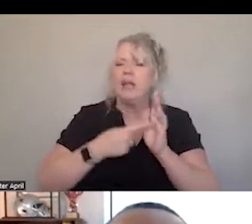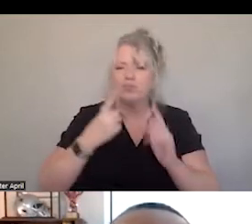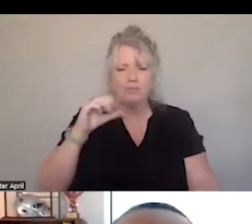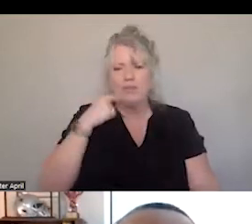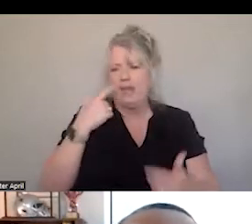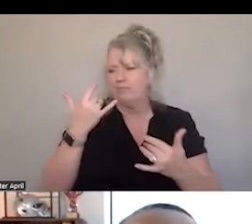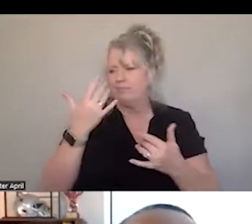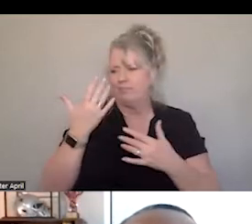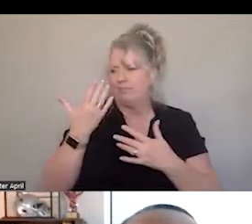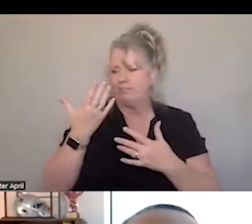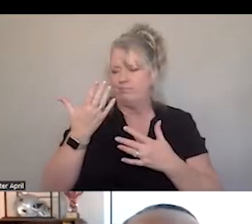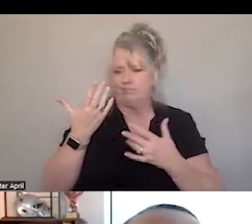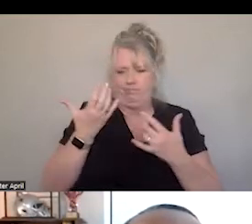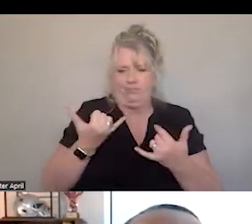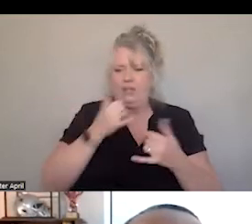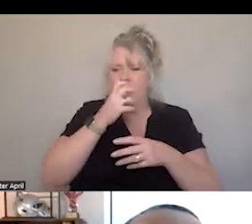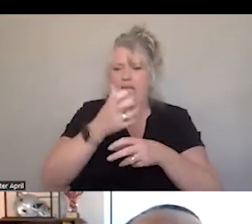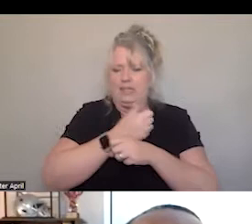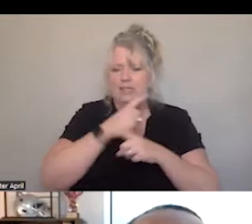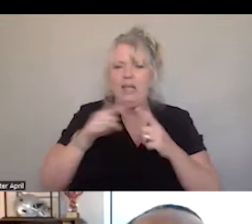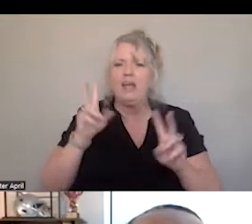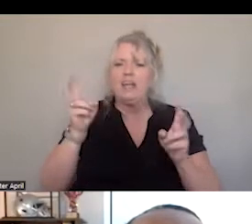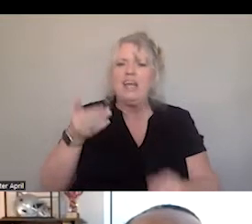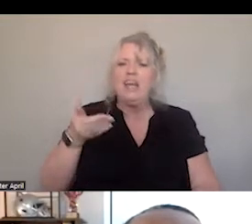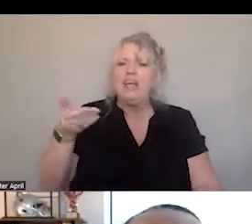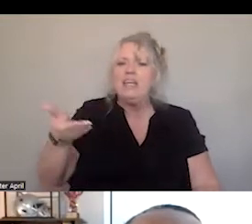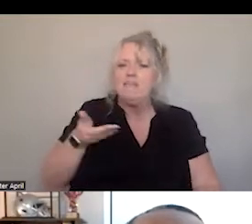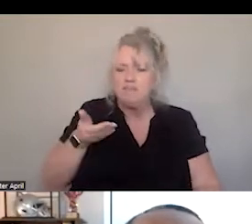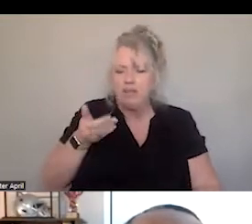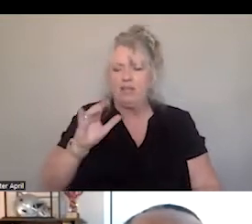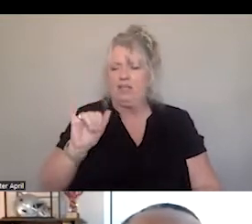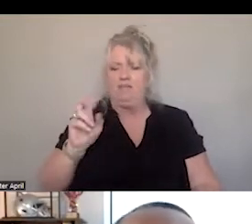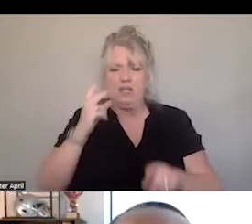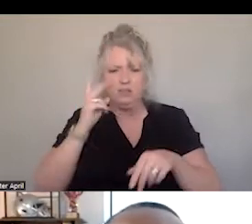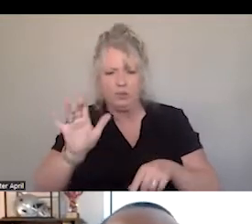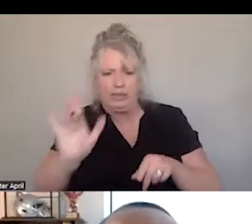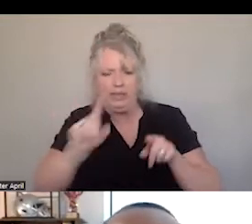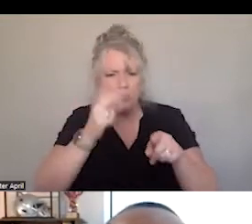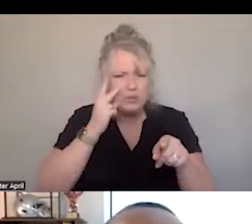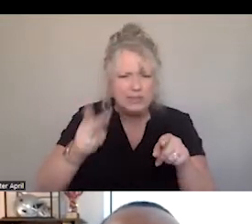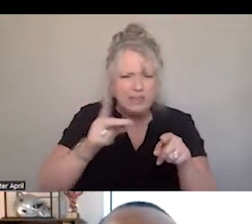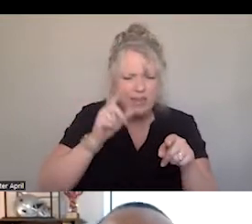GET THE INVITE. YOU CAN ALWAYS CLICK HERE ON, YOU SEE THE CLICK HERE ON THE DOWNLOAD